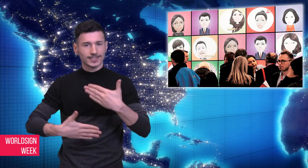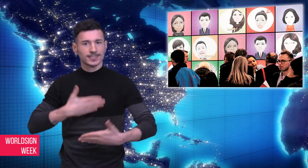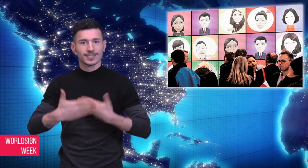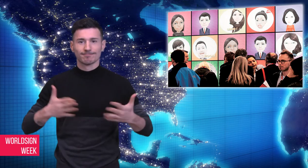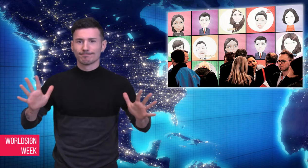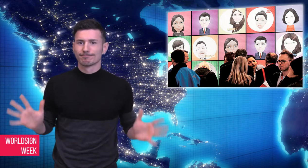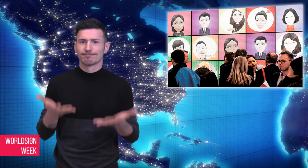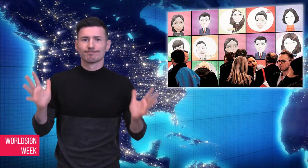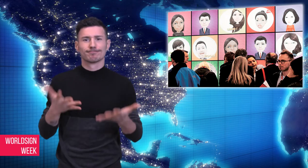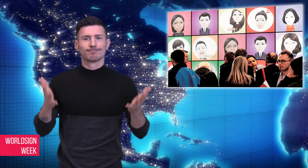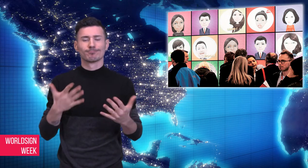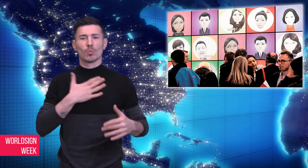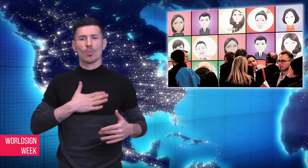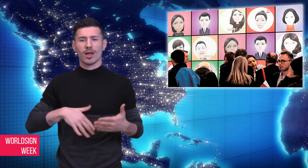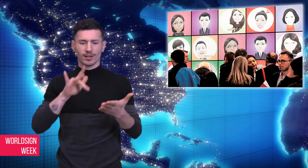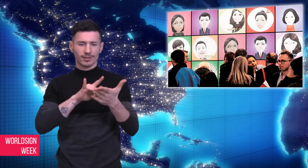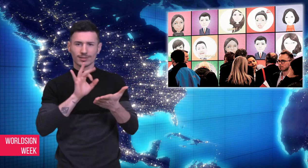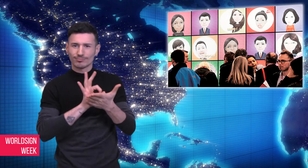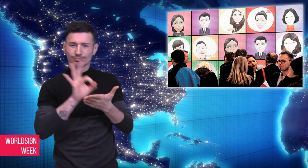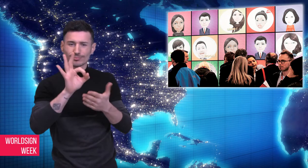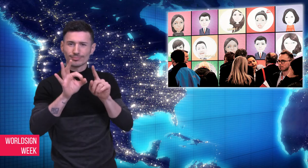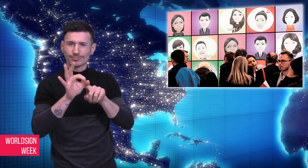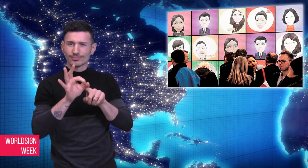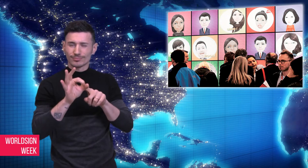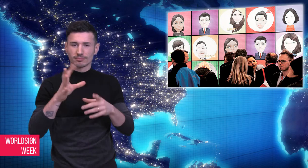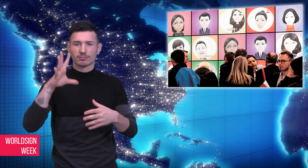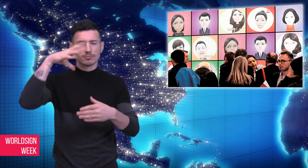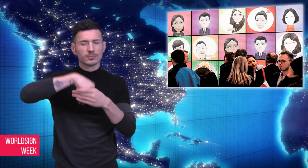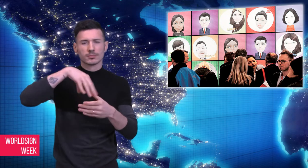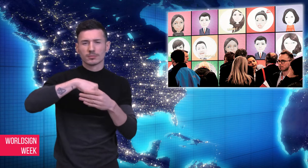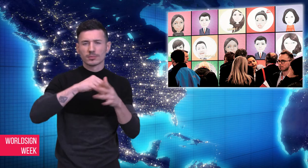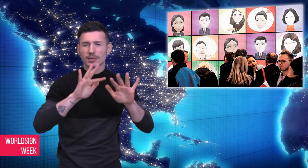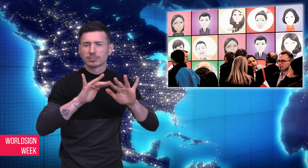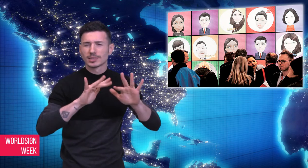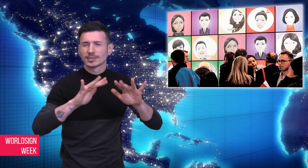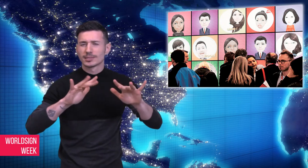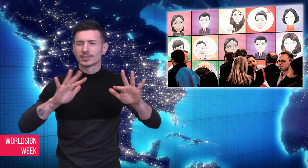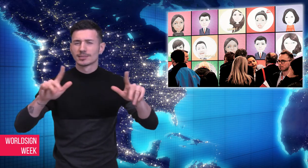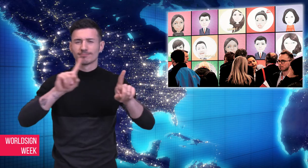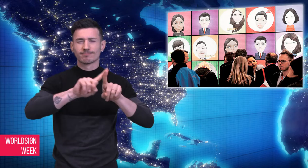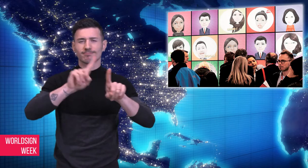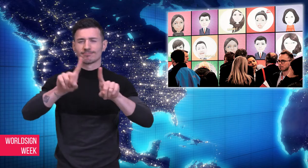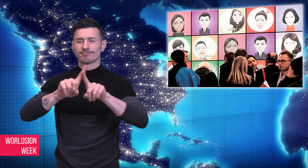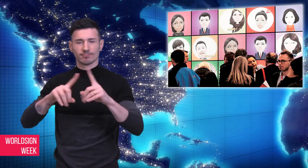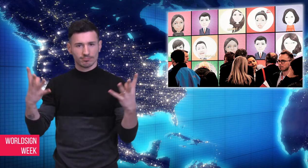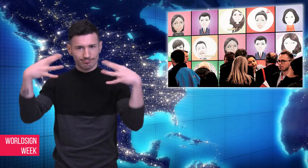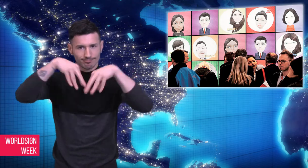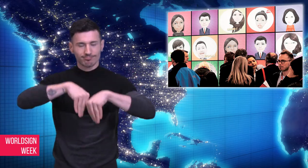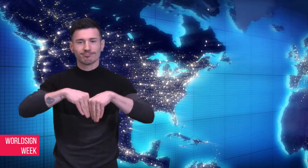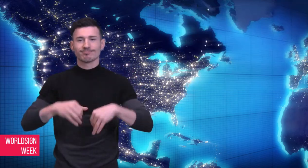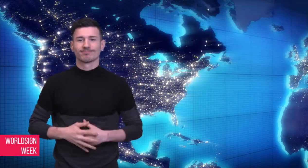encourage further inclusion of all kinds of people through this new emoji release.